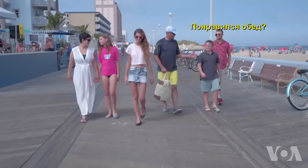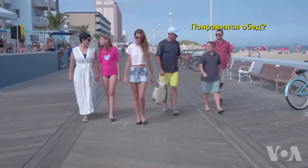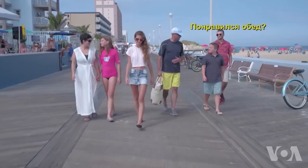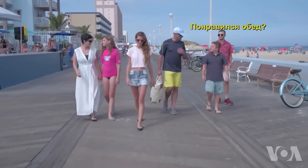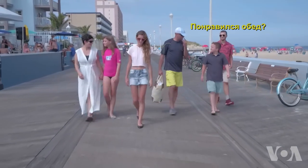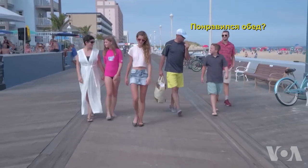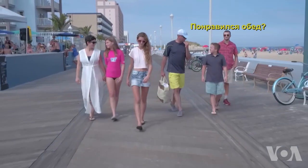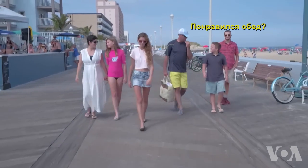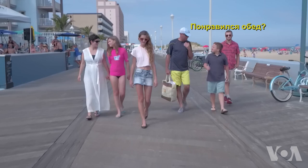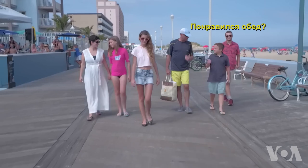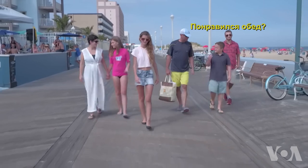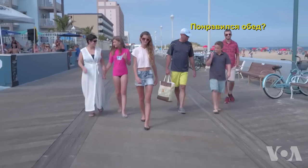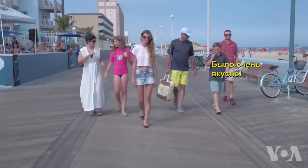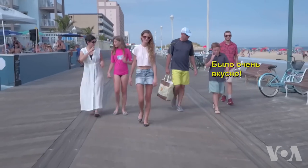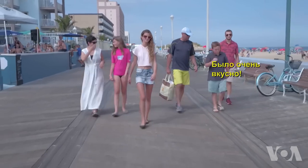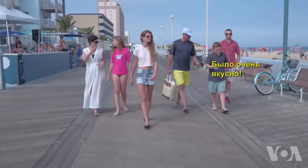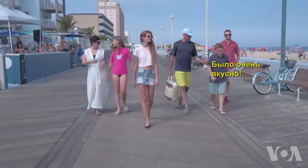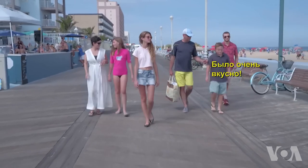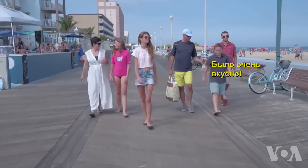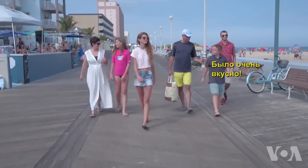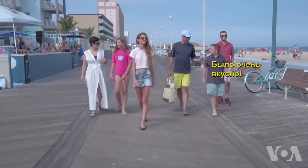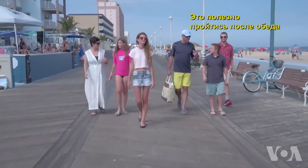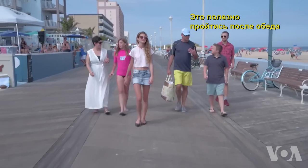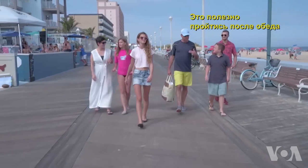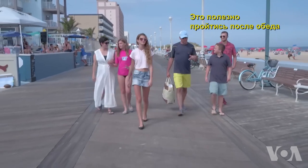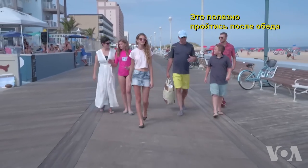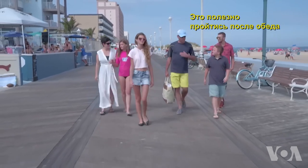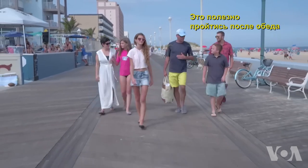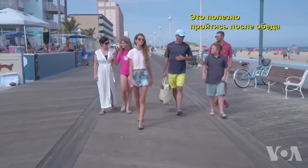Did you enjoy the food? Delicious! It’s nice to walk after lunch